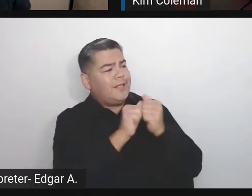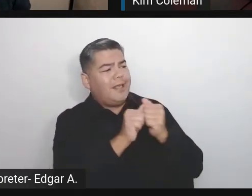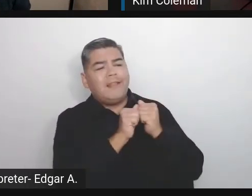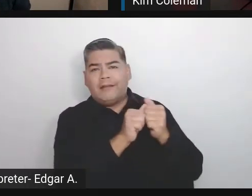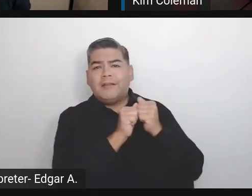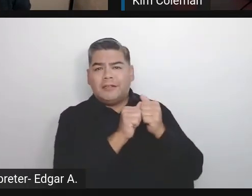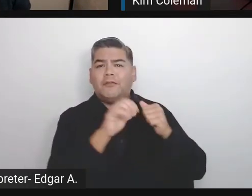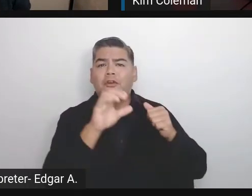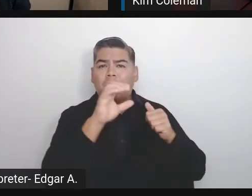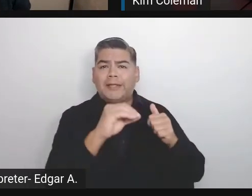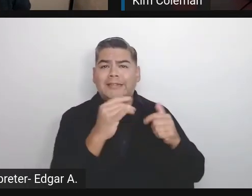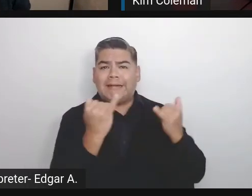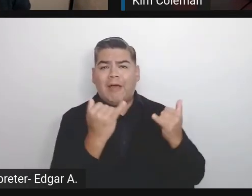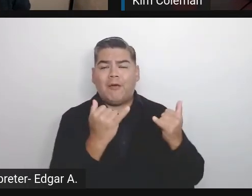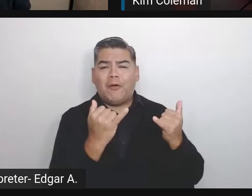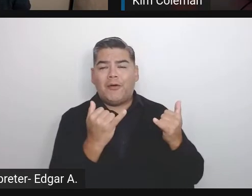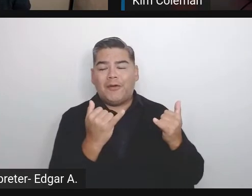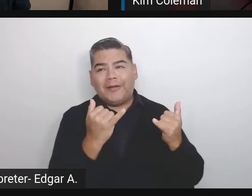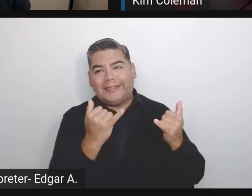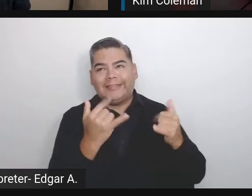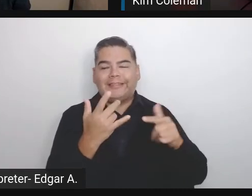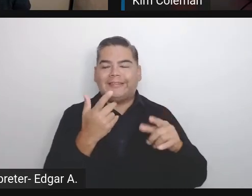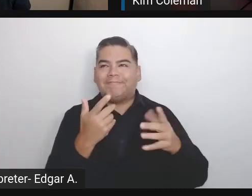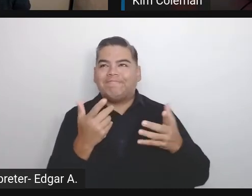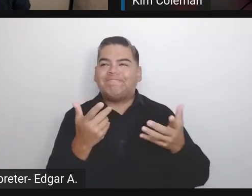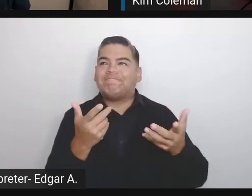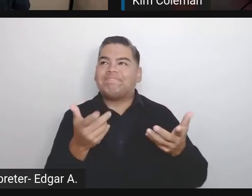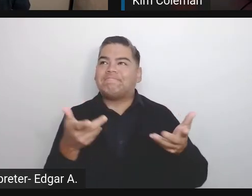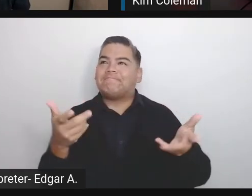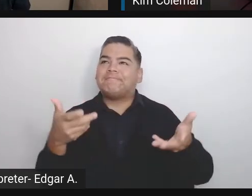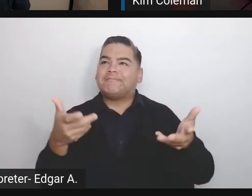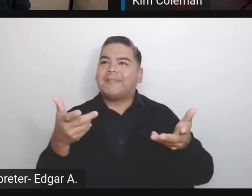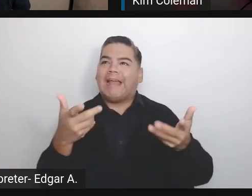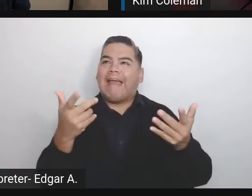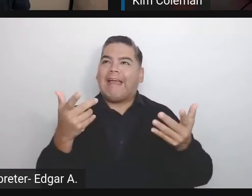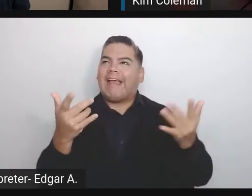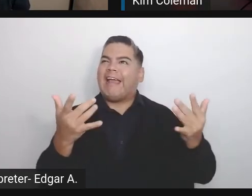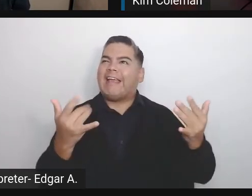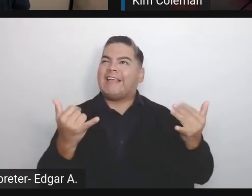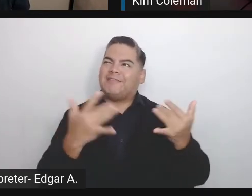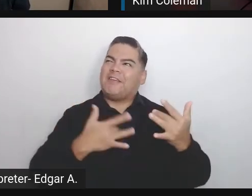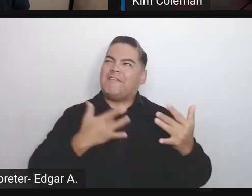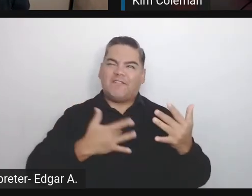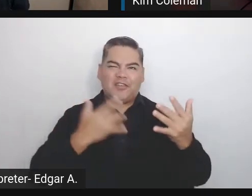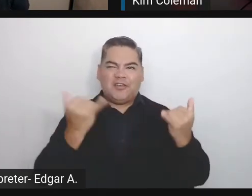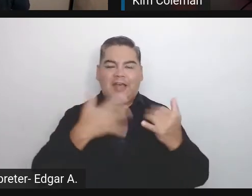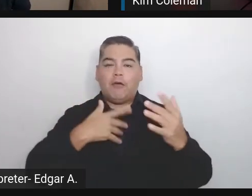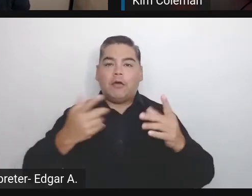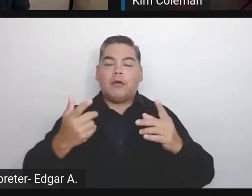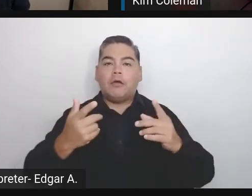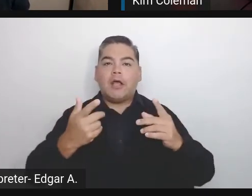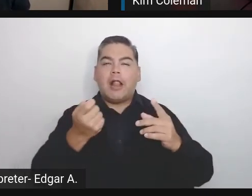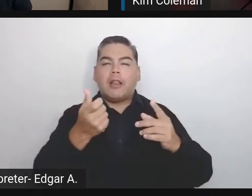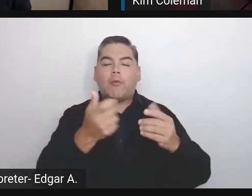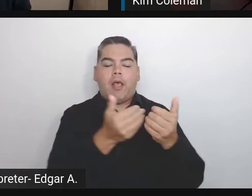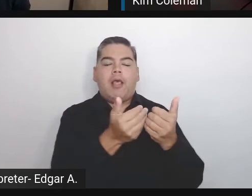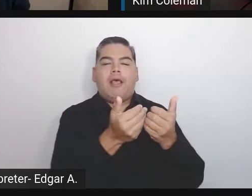Now at Atkins Studies, this is a change where we are working separately, but who knows?